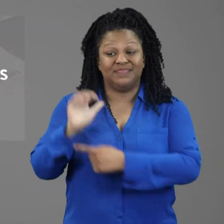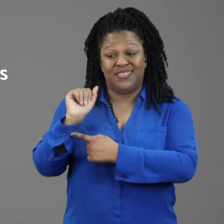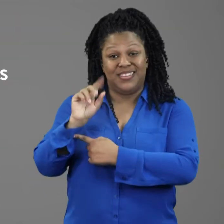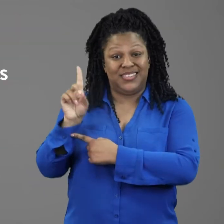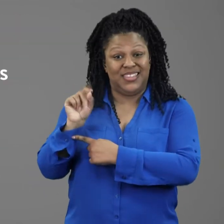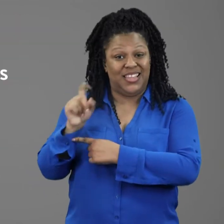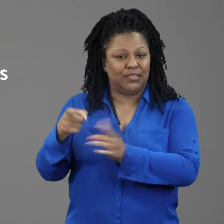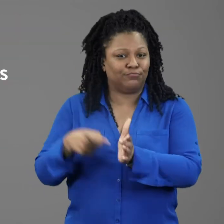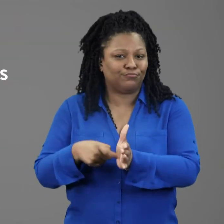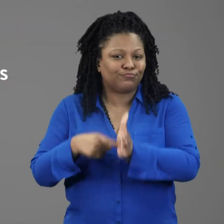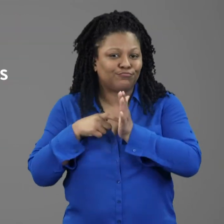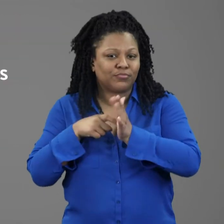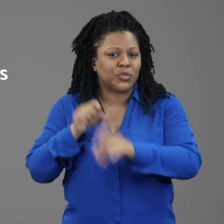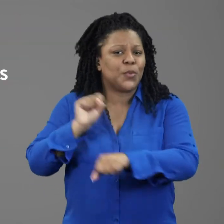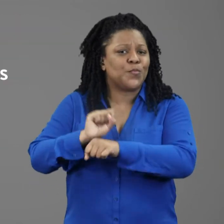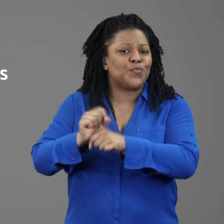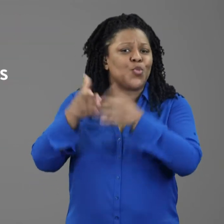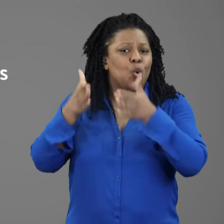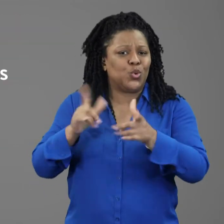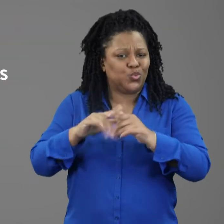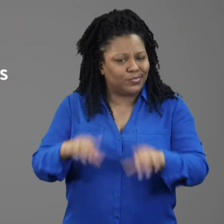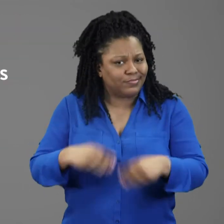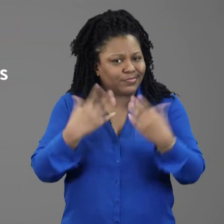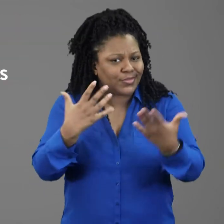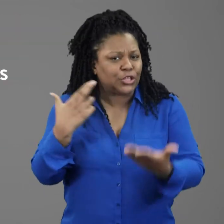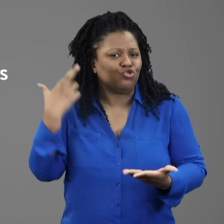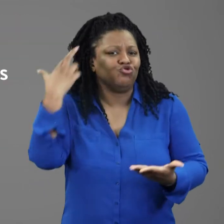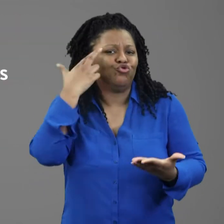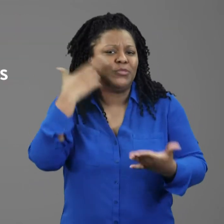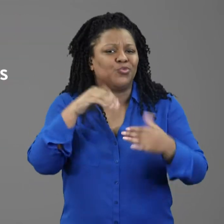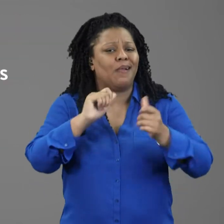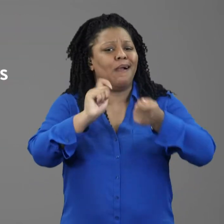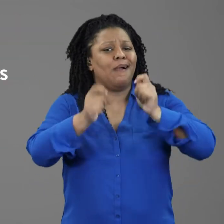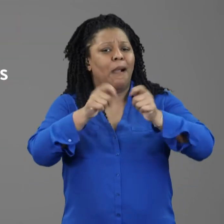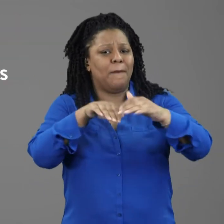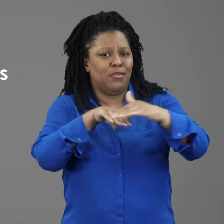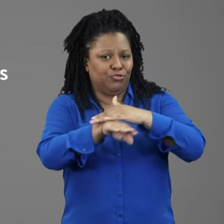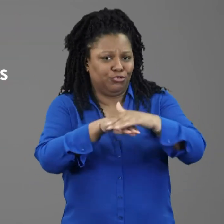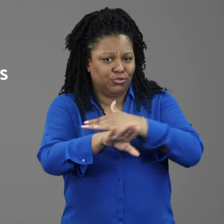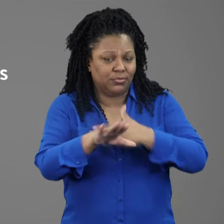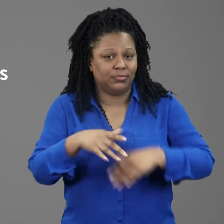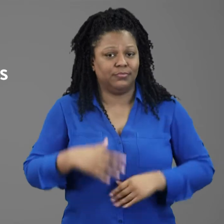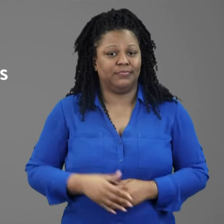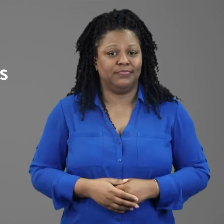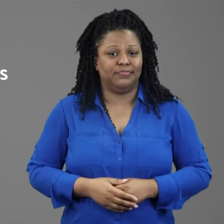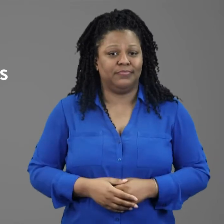The ADA requires employers to provide reasonable accommodations.